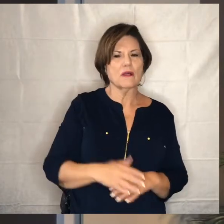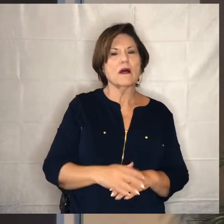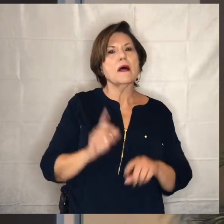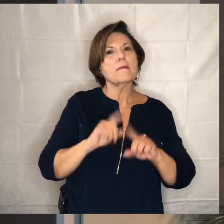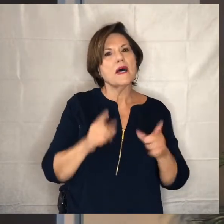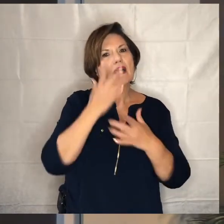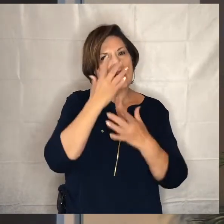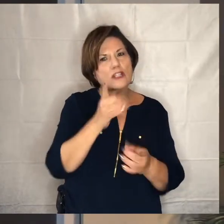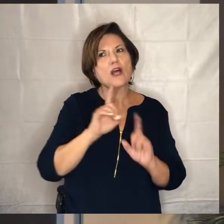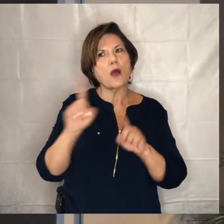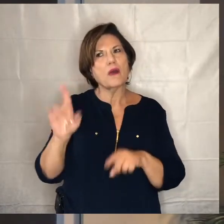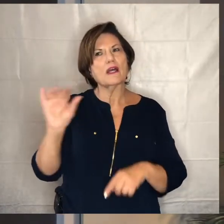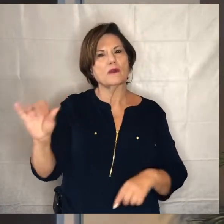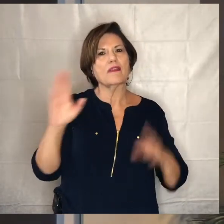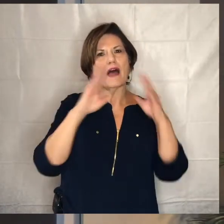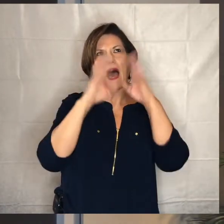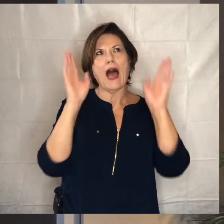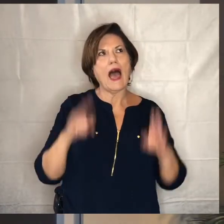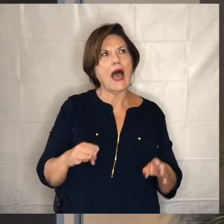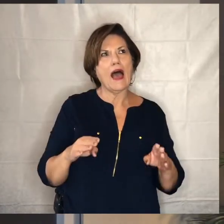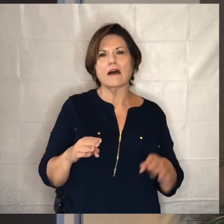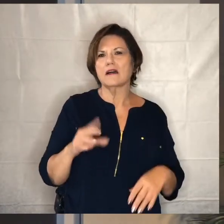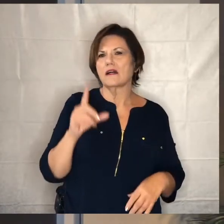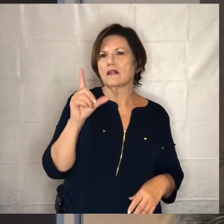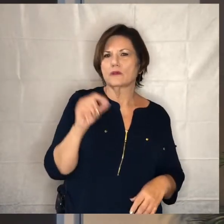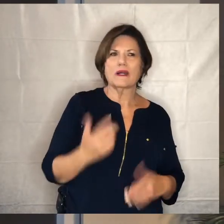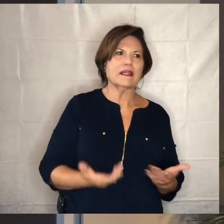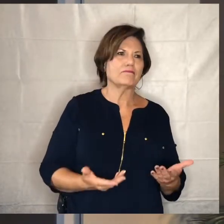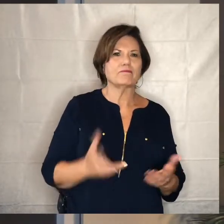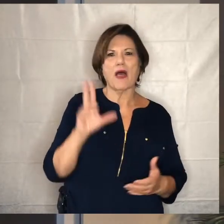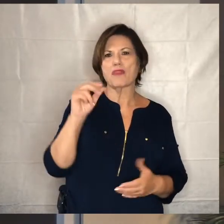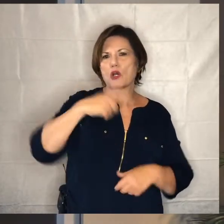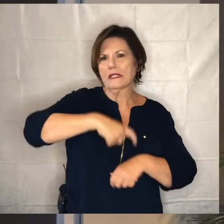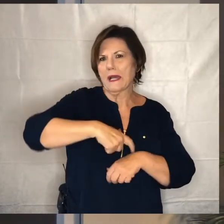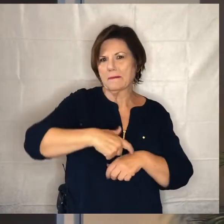actually been to that house probably 20 or 30 times uh but